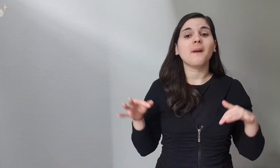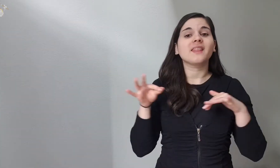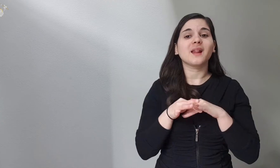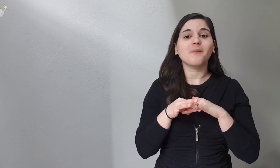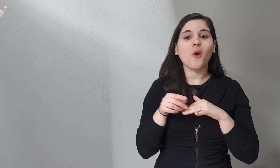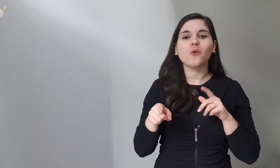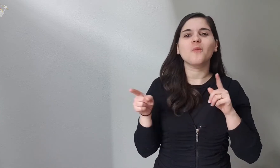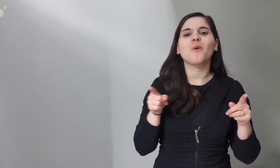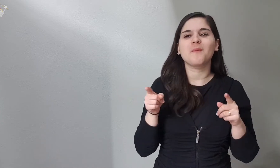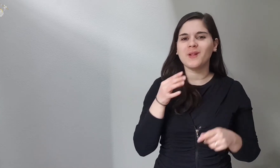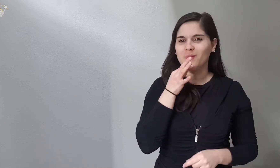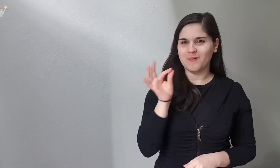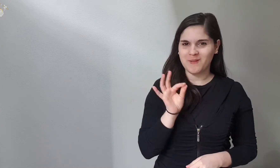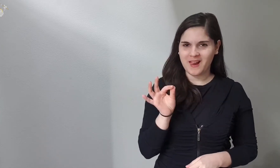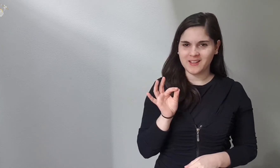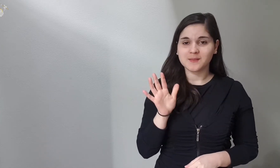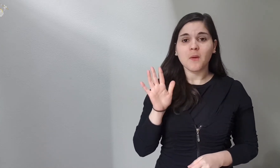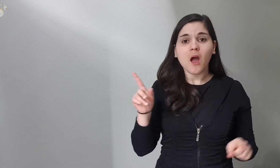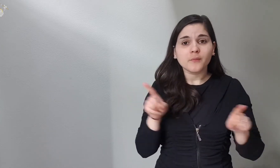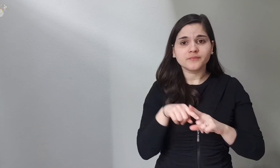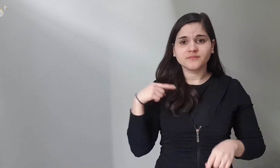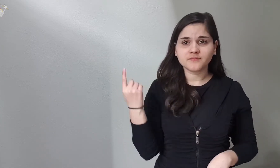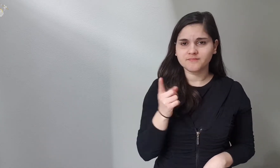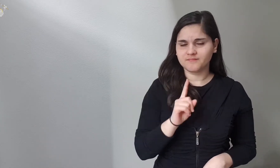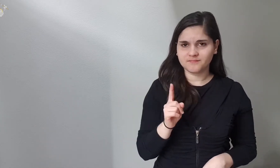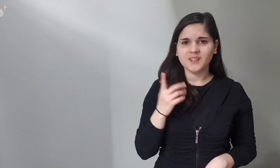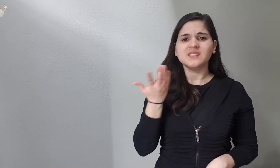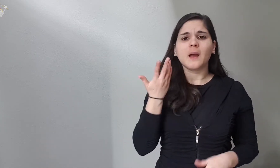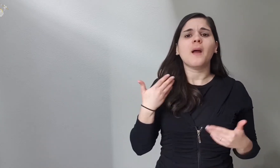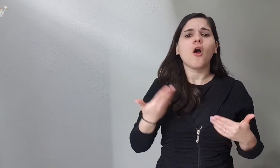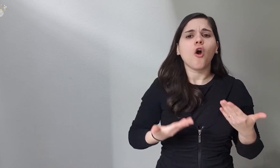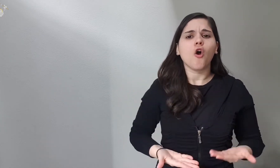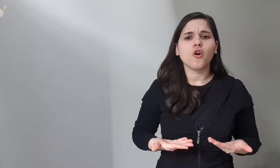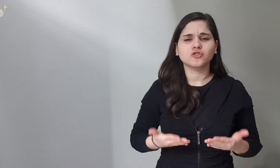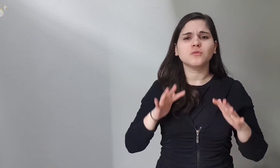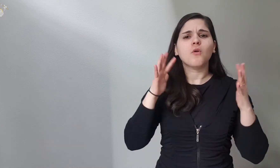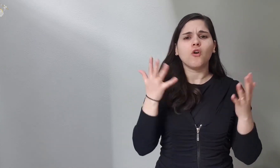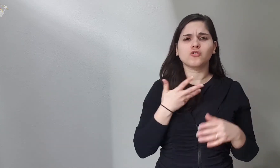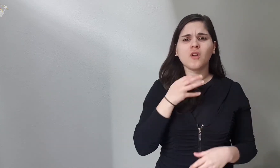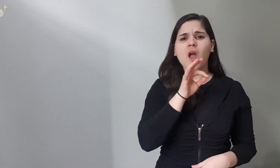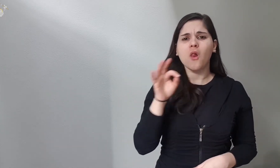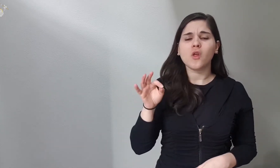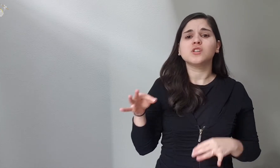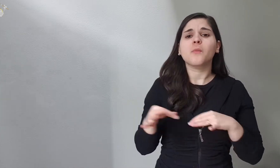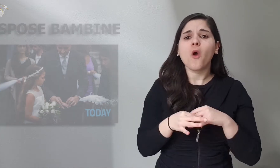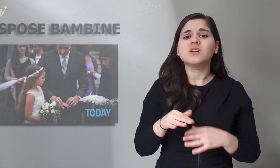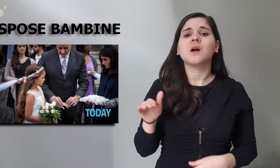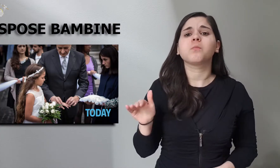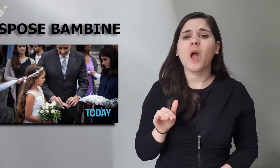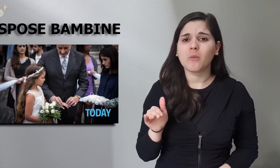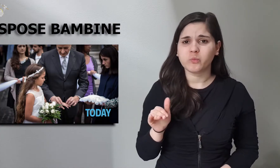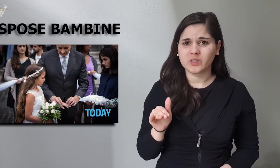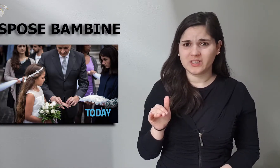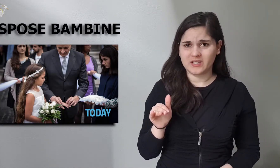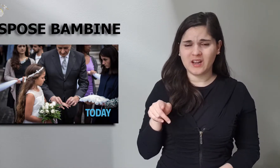Marriage is a beautiful moment, but not for everyone it is. For example, even today in the world there are child brides,